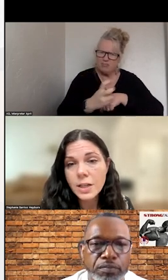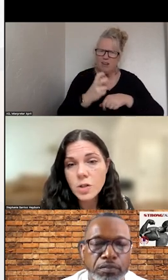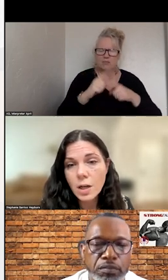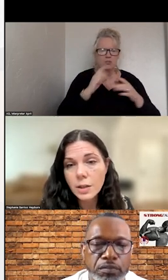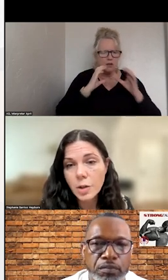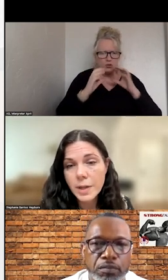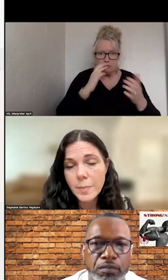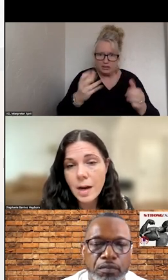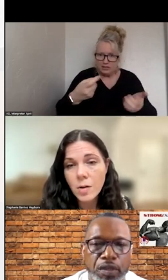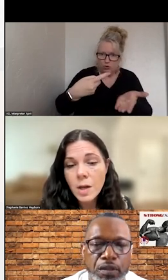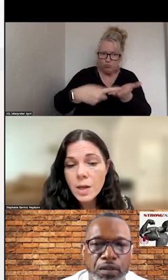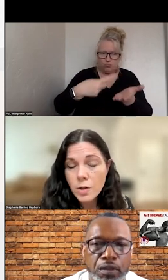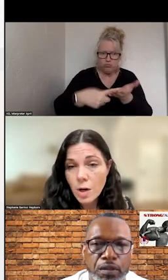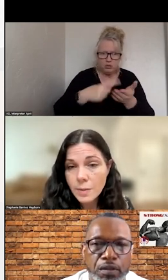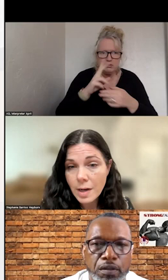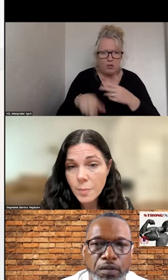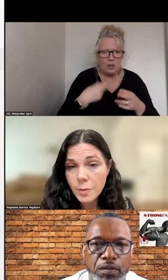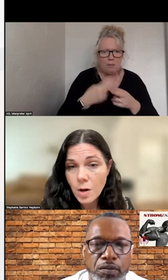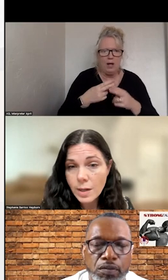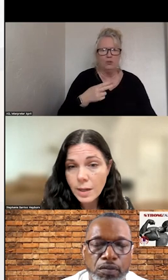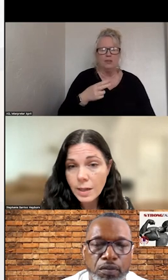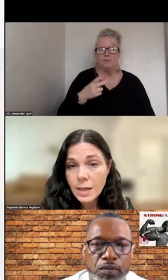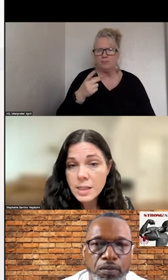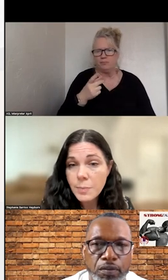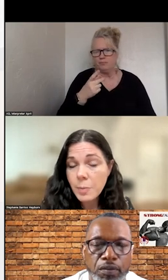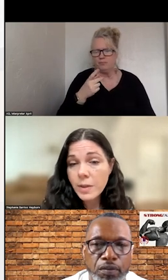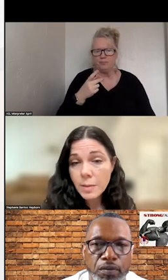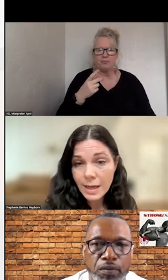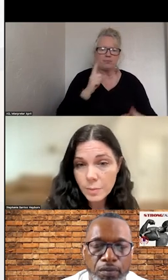CAN YOU TALK A LITTLE BIT ABOUT TALKING TO PEOPLE WITHIN THE